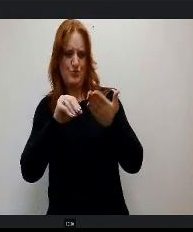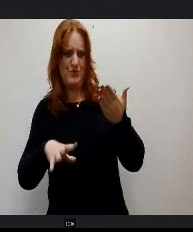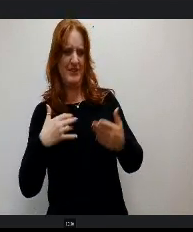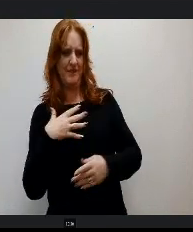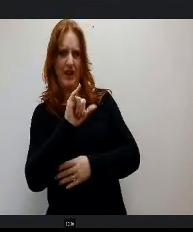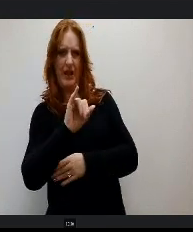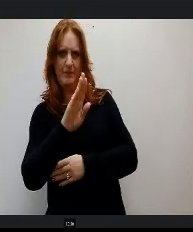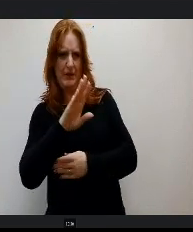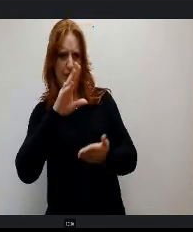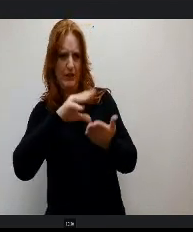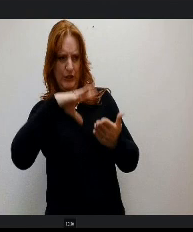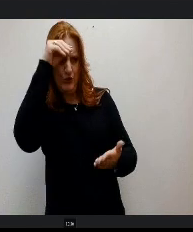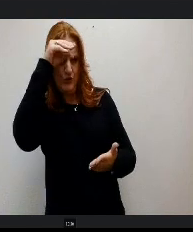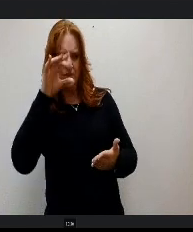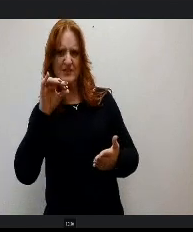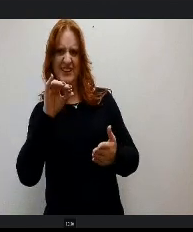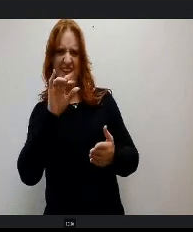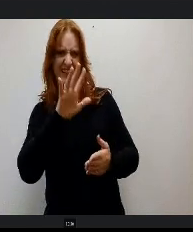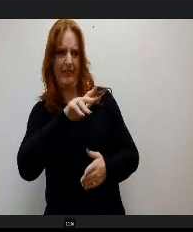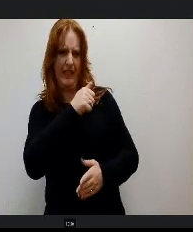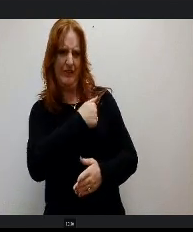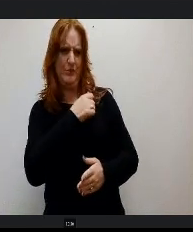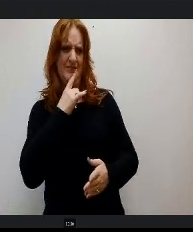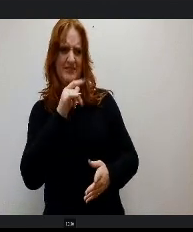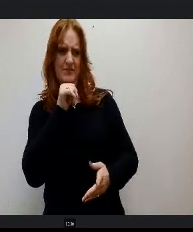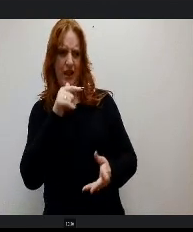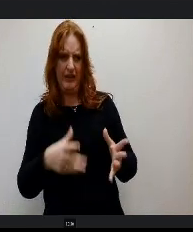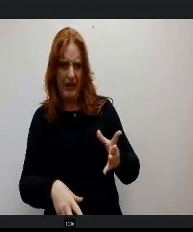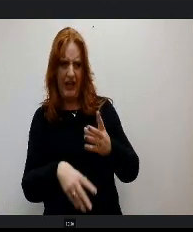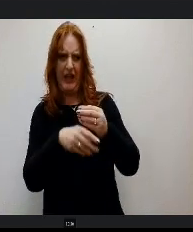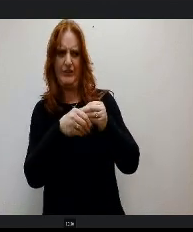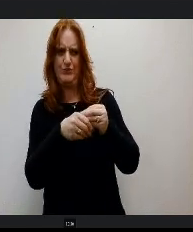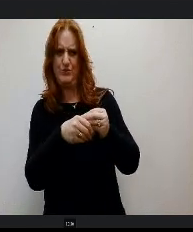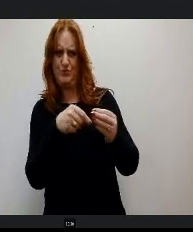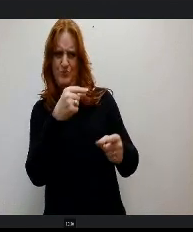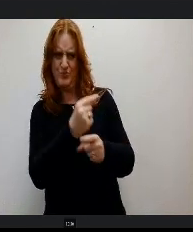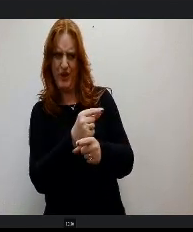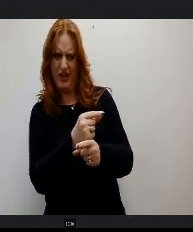attitudes and learner profiles. I think I got that right, one of them went away, but I can't remember which one.